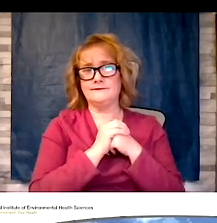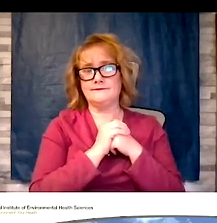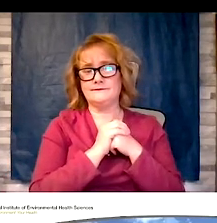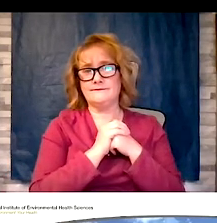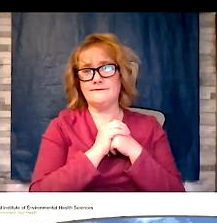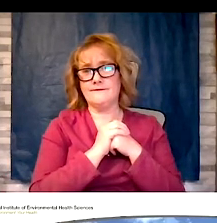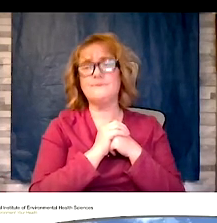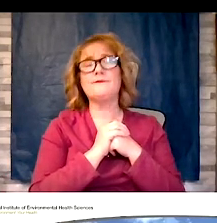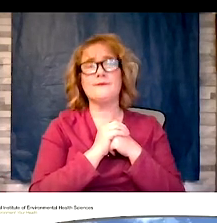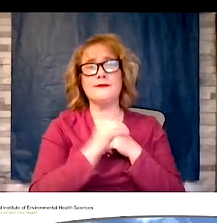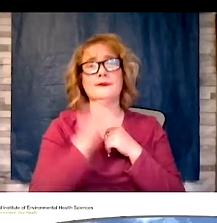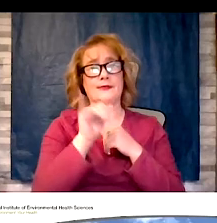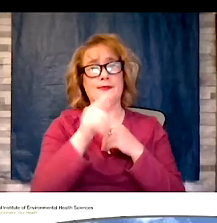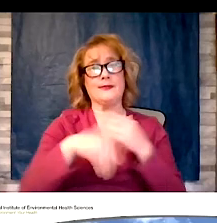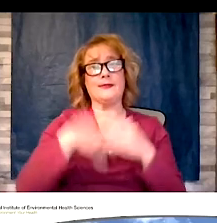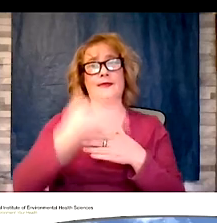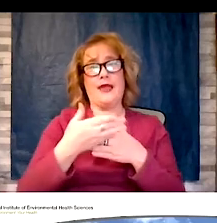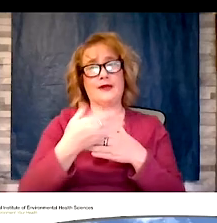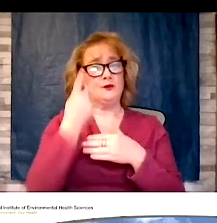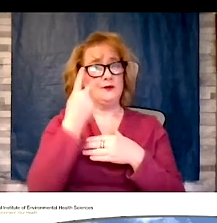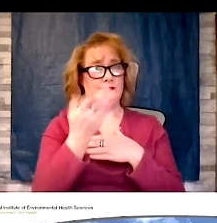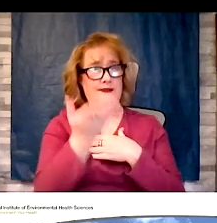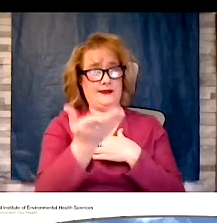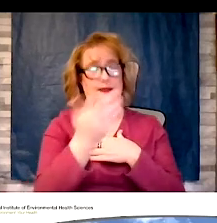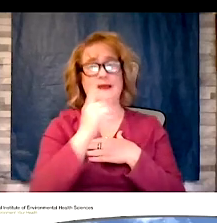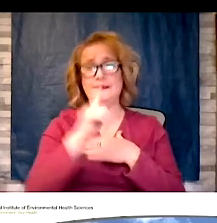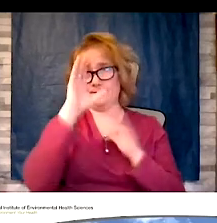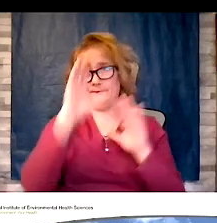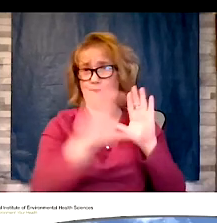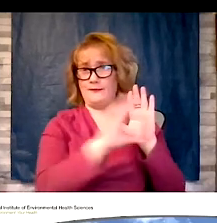will see a picture of Dr. Allan hatch, a cardiologist and the